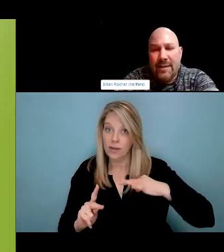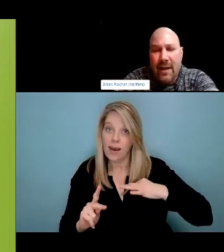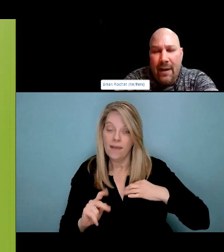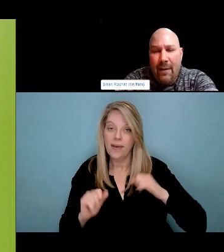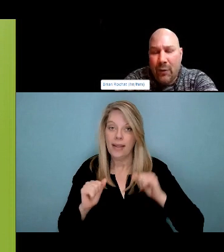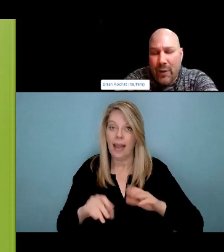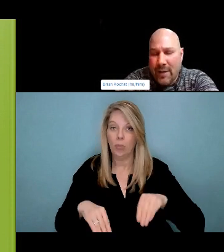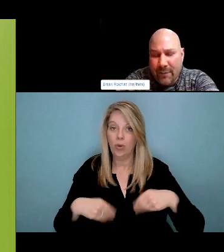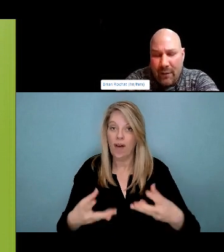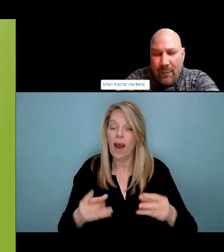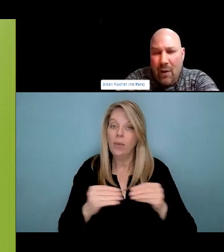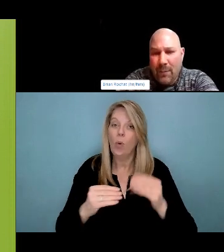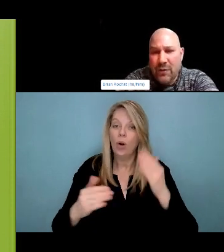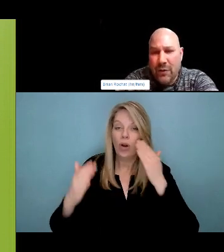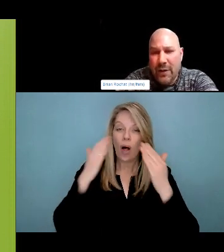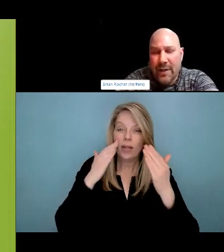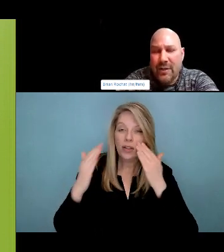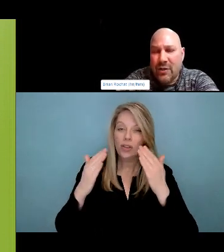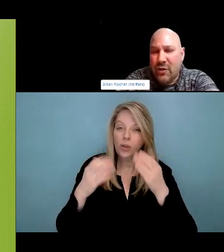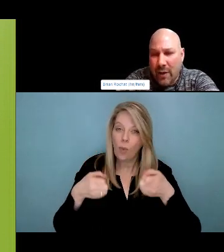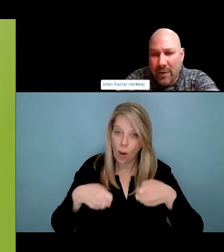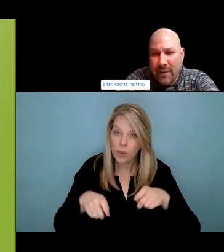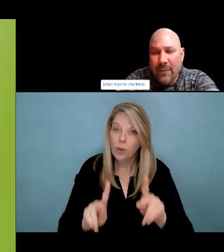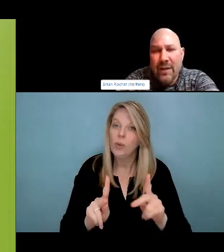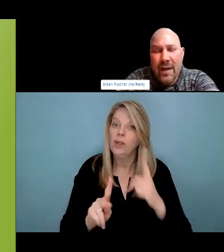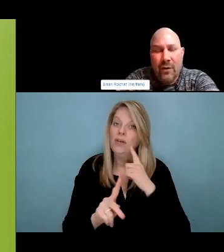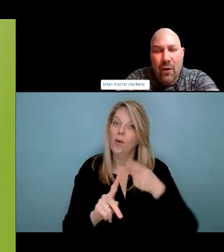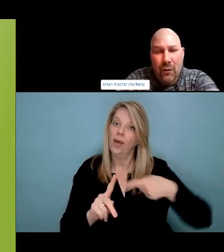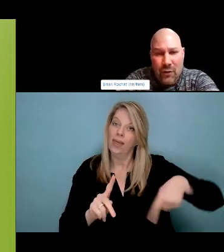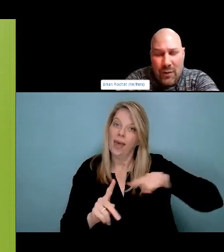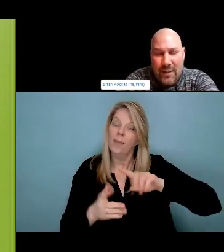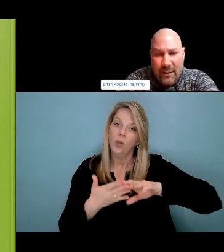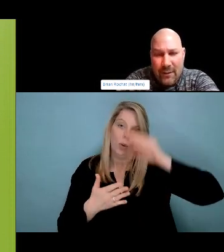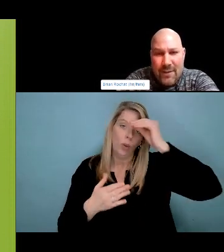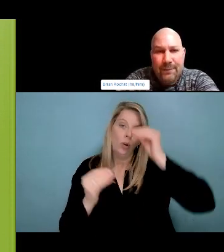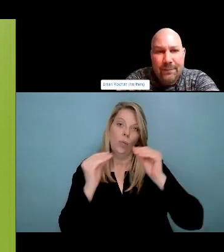Excellent. Question. And a very, very big question, of course. What can the city do?